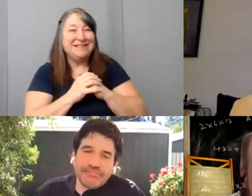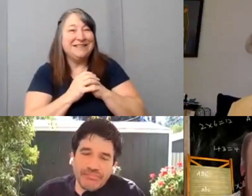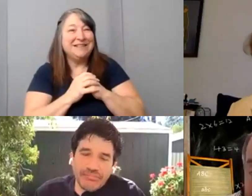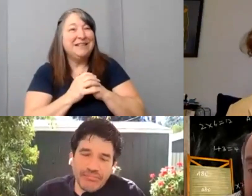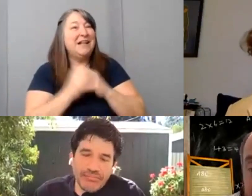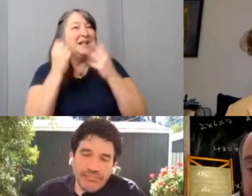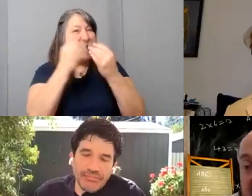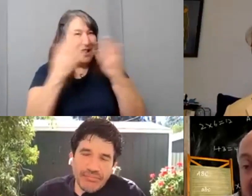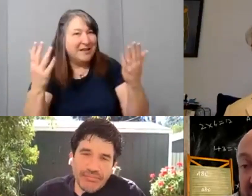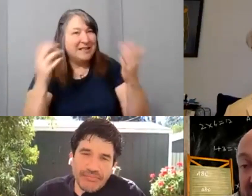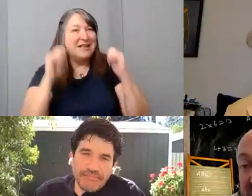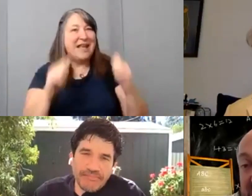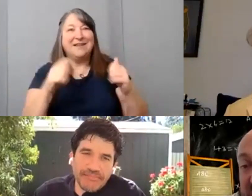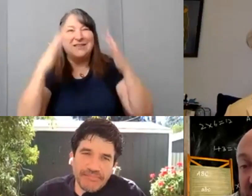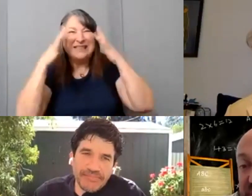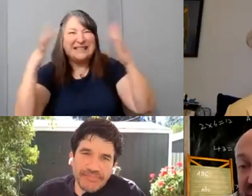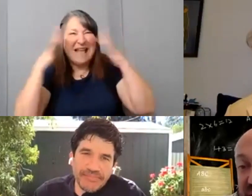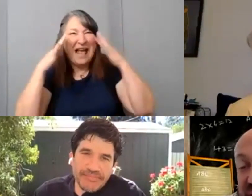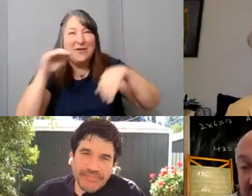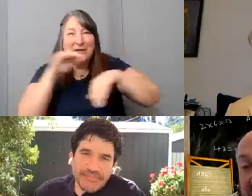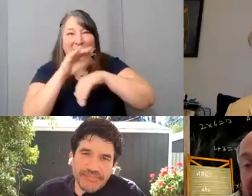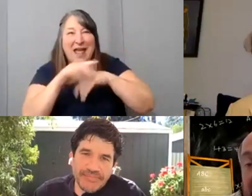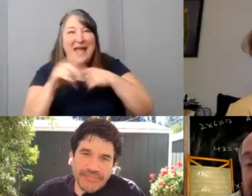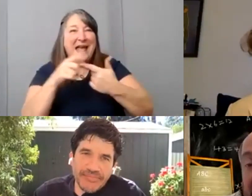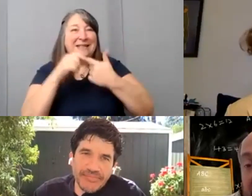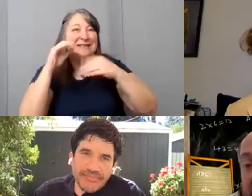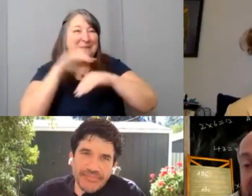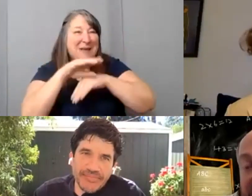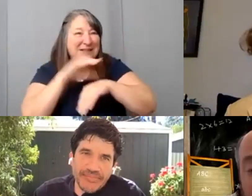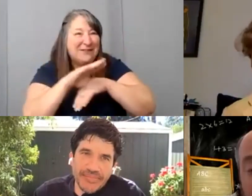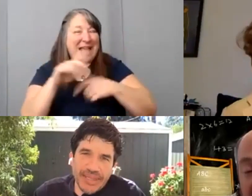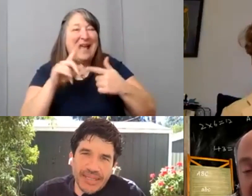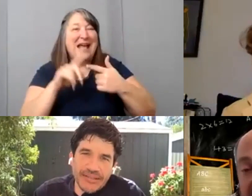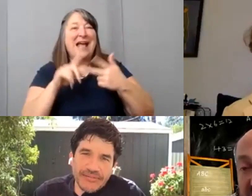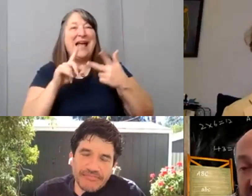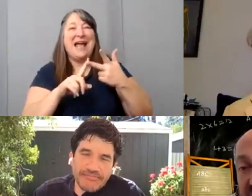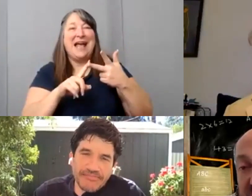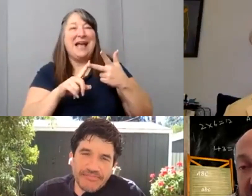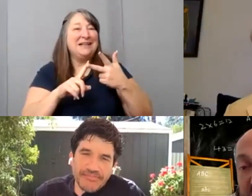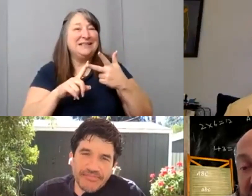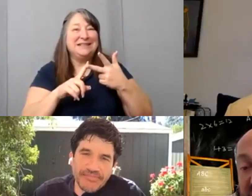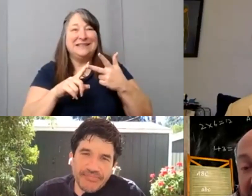There's sound effects all kinds of special effects. It would be just great to explore that.